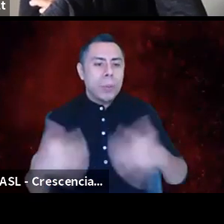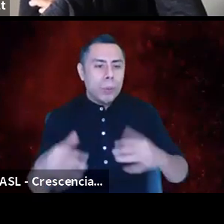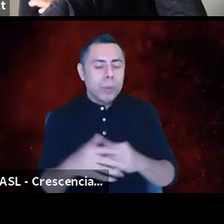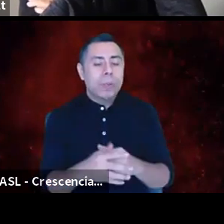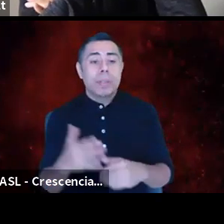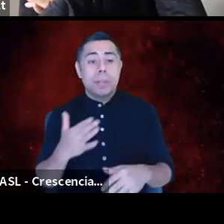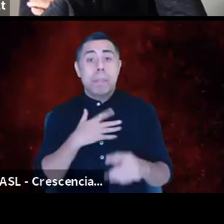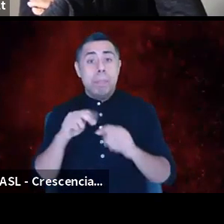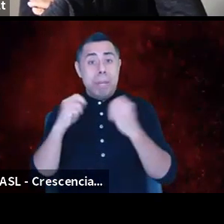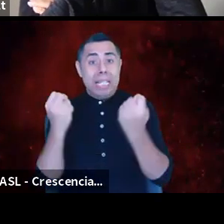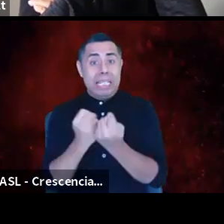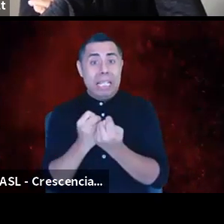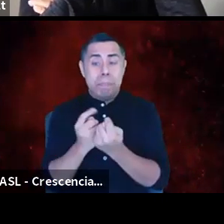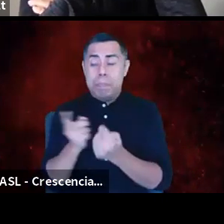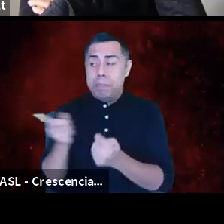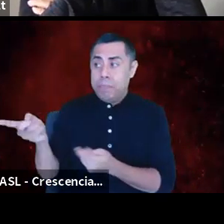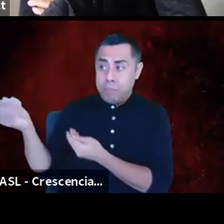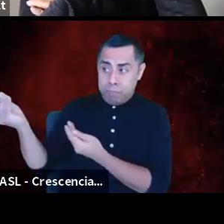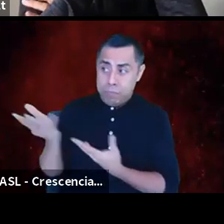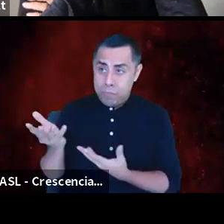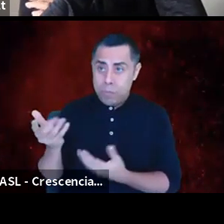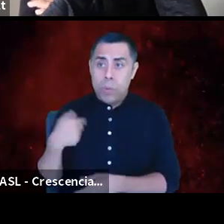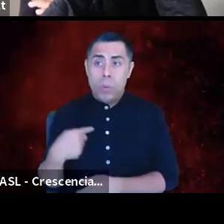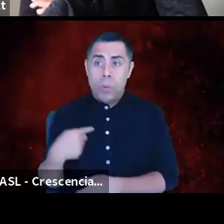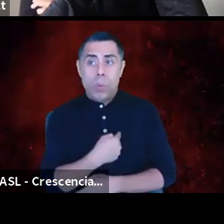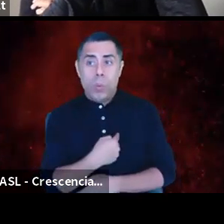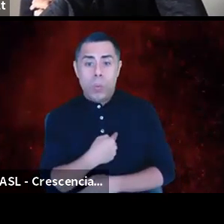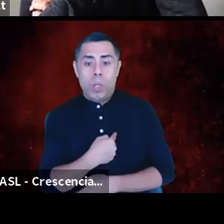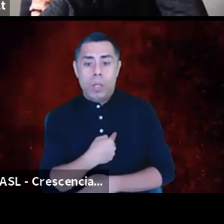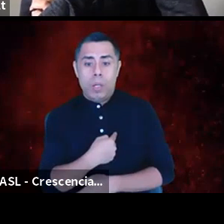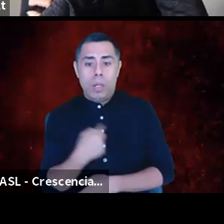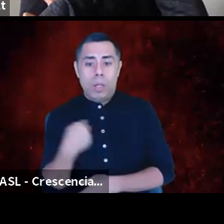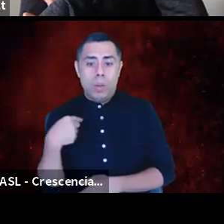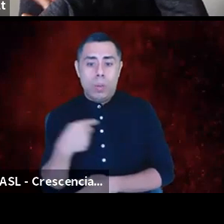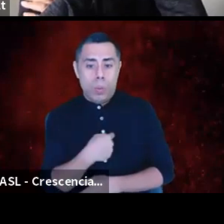My team has told me that we have gotten